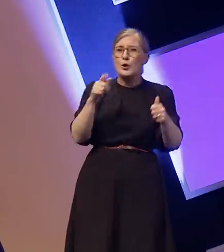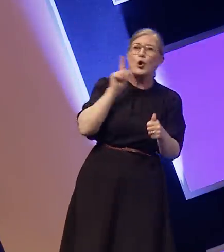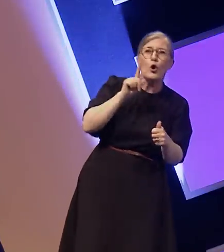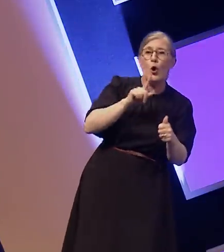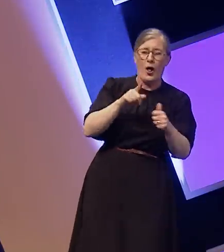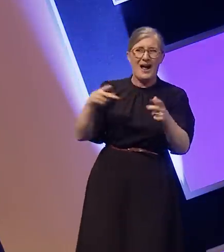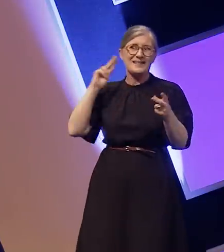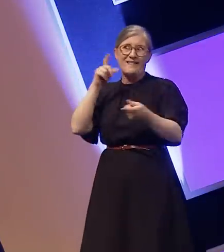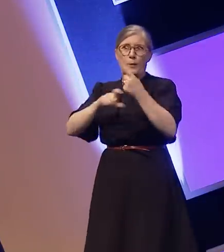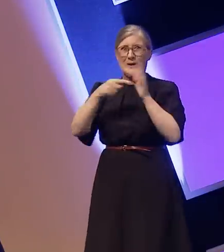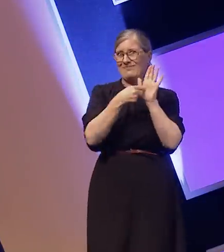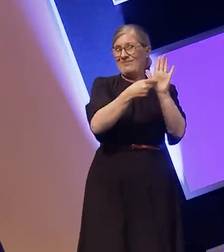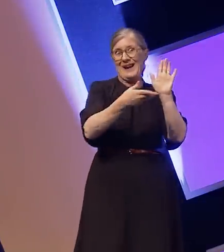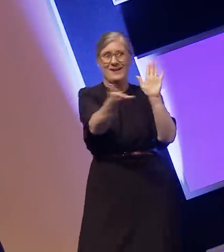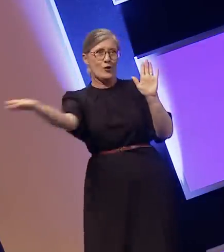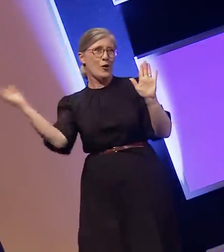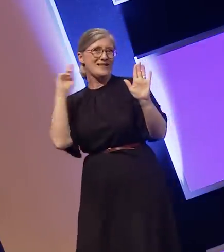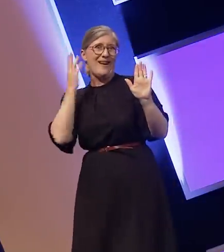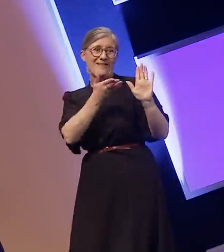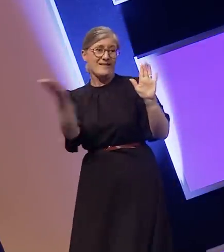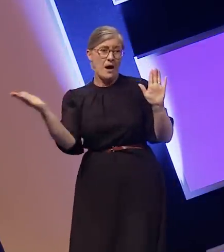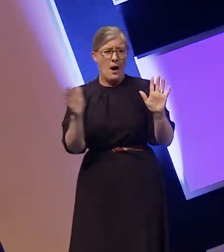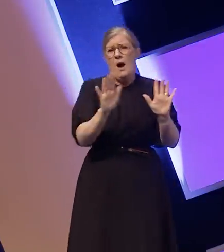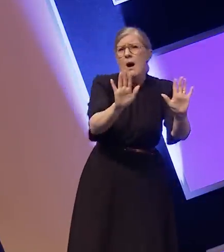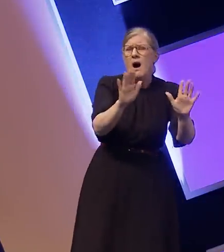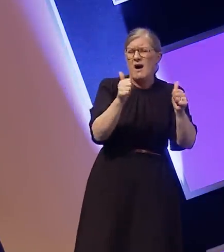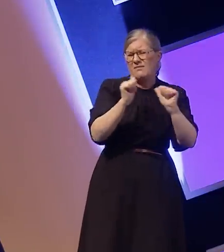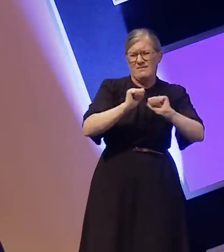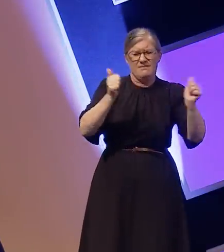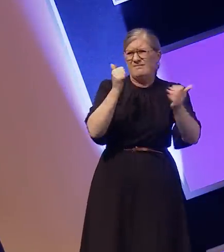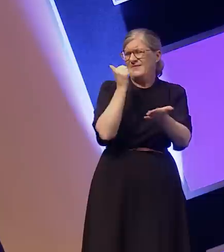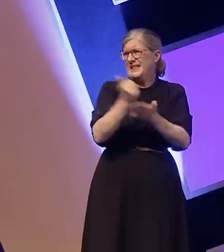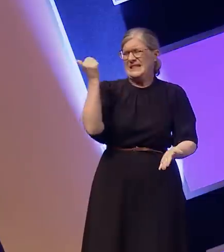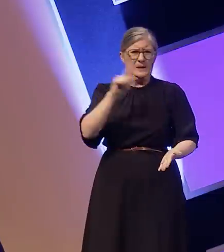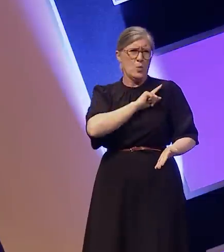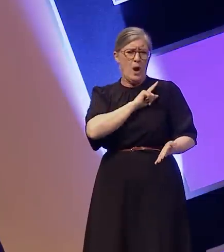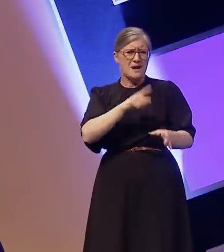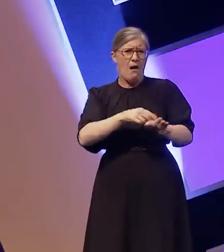Like I said it's fantastic for younger generations to have someone to be able to look up to which is